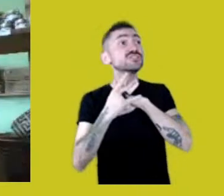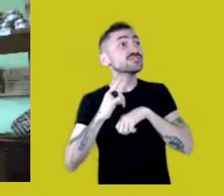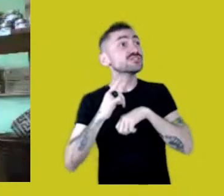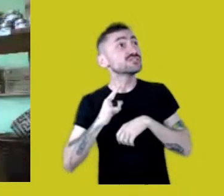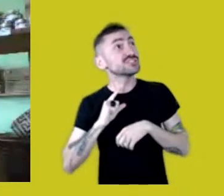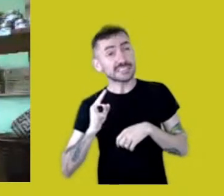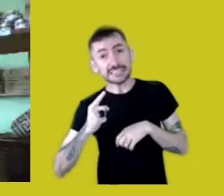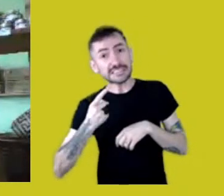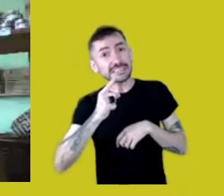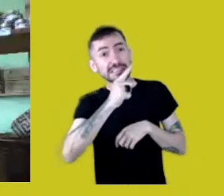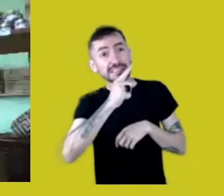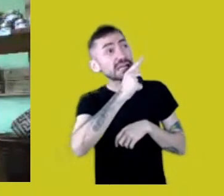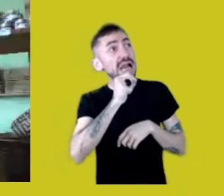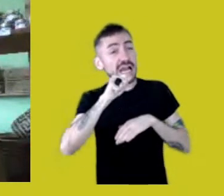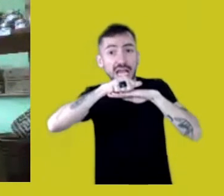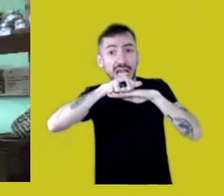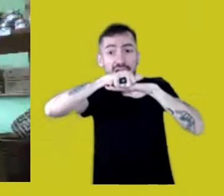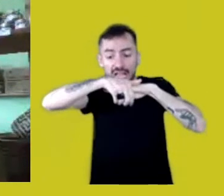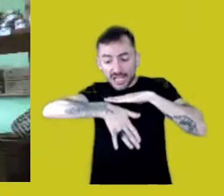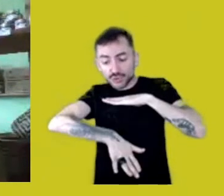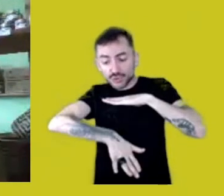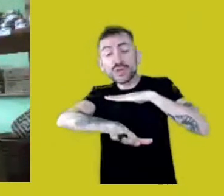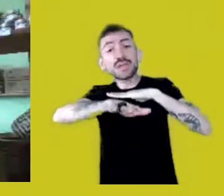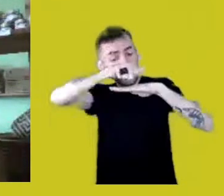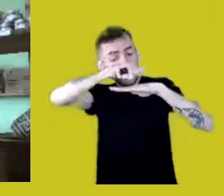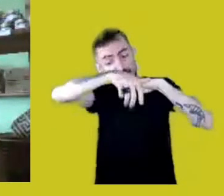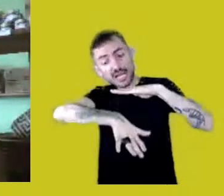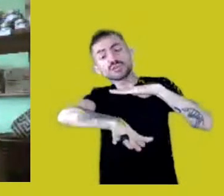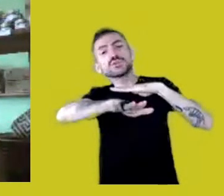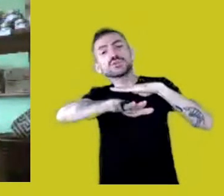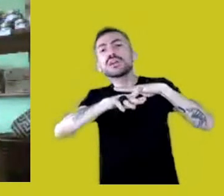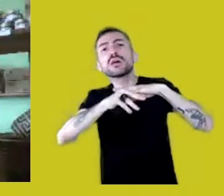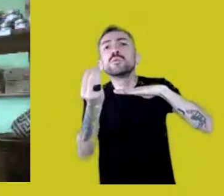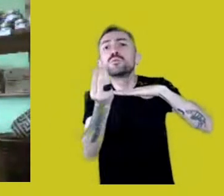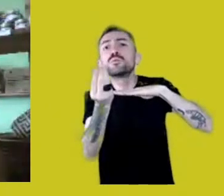because there are gold diggers and loggers invading them.